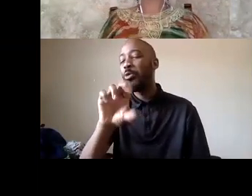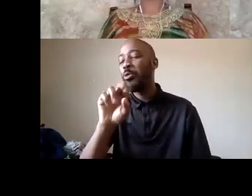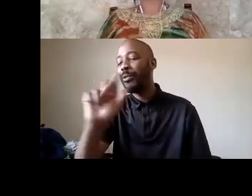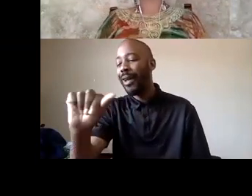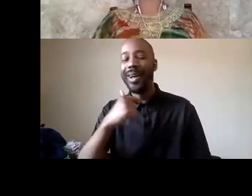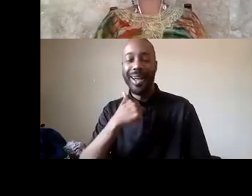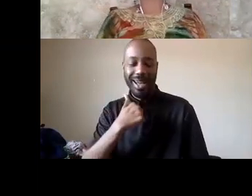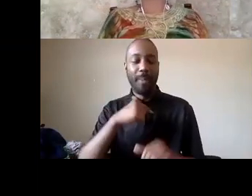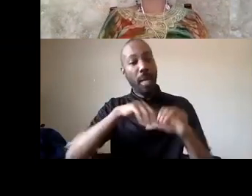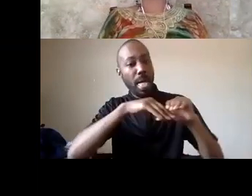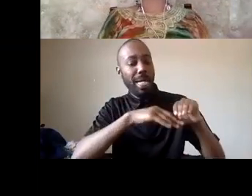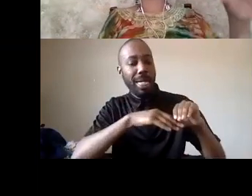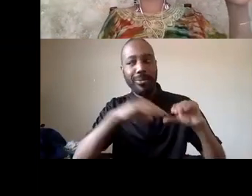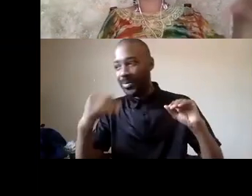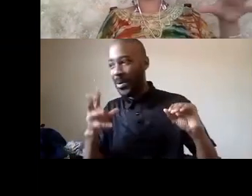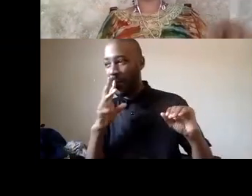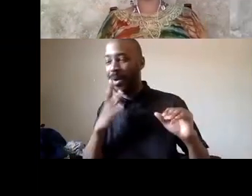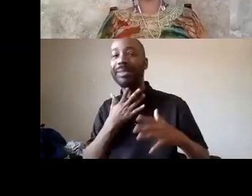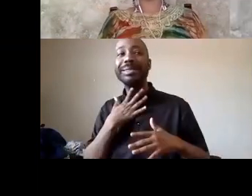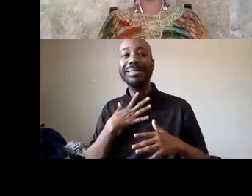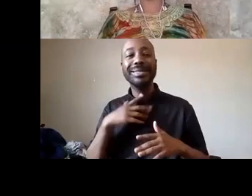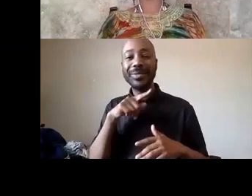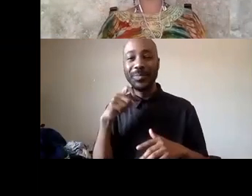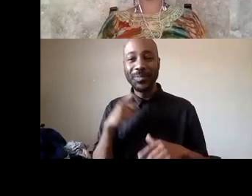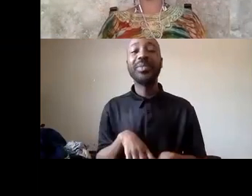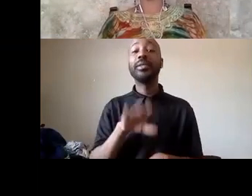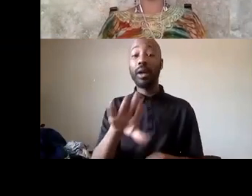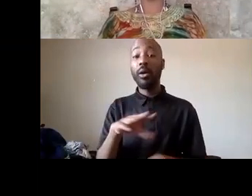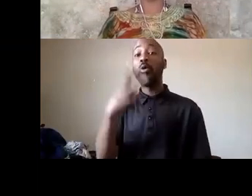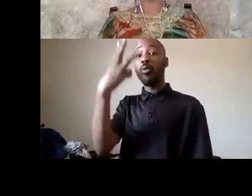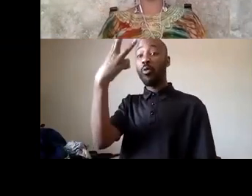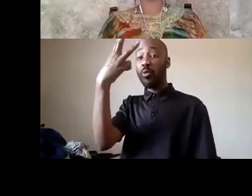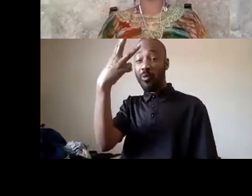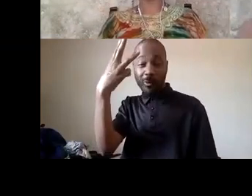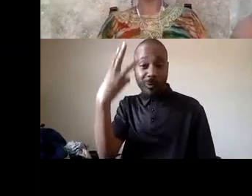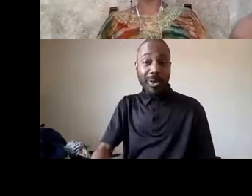um um every wednesday we need you to show up at those protests